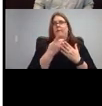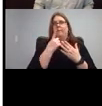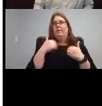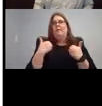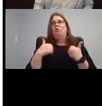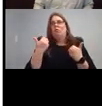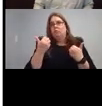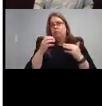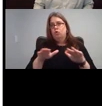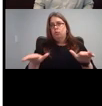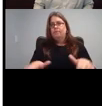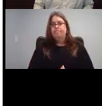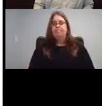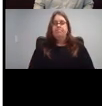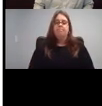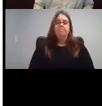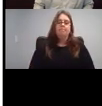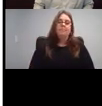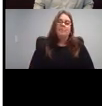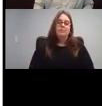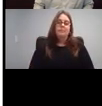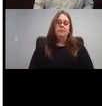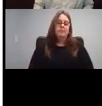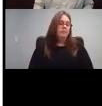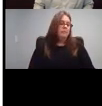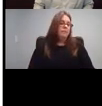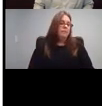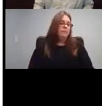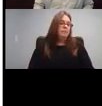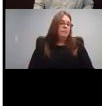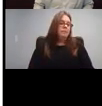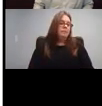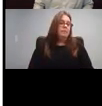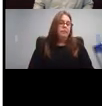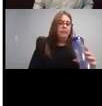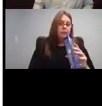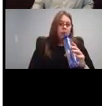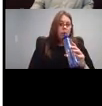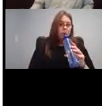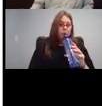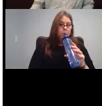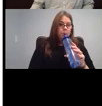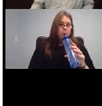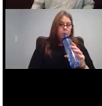If you know that you can build your child's language through